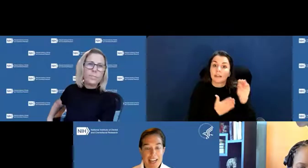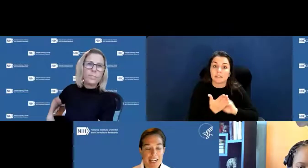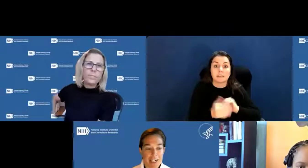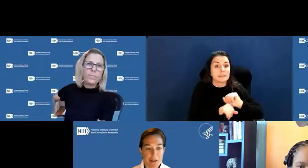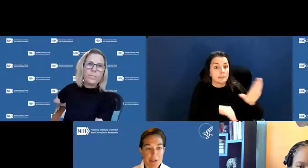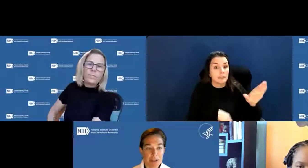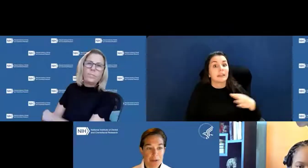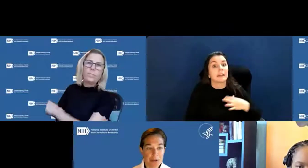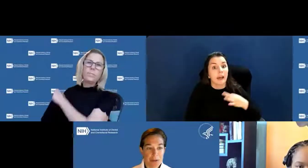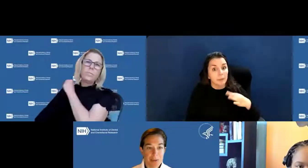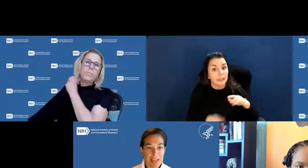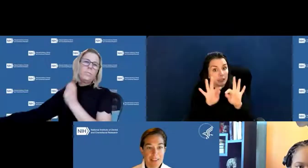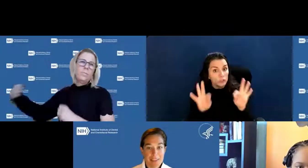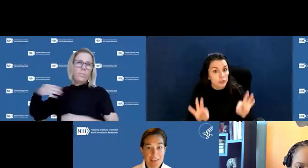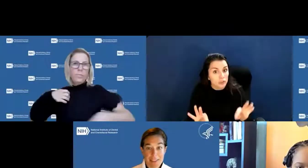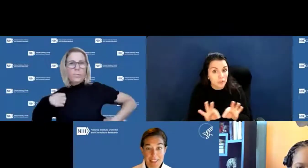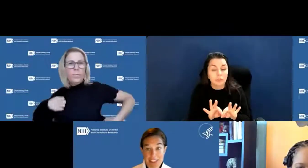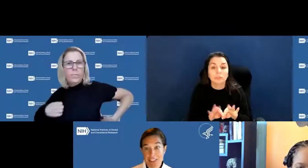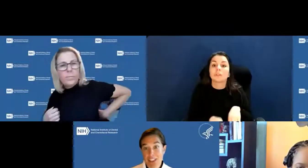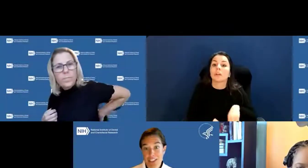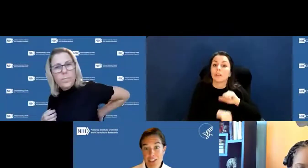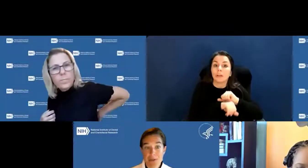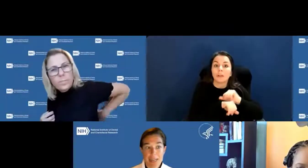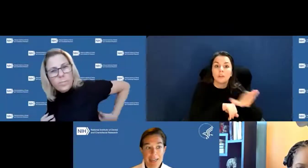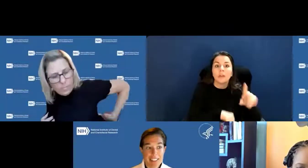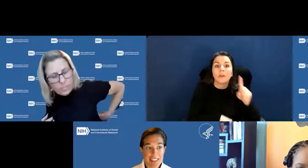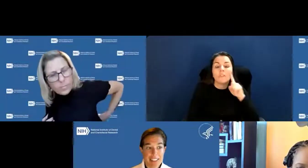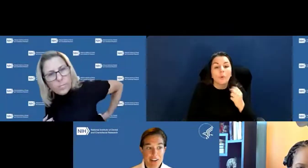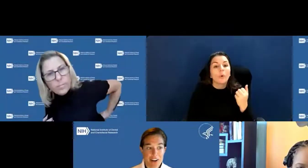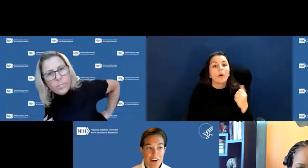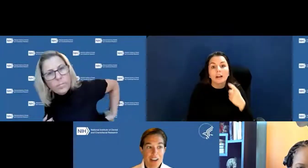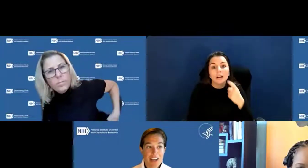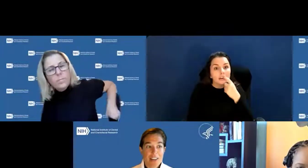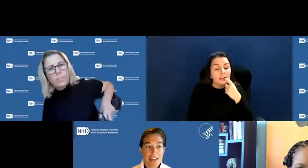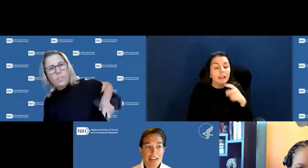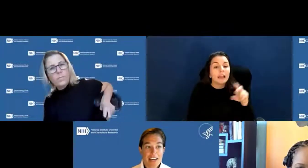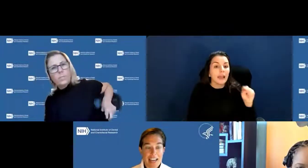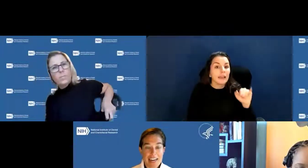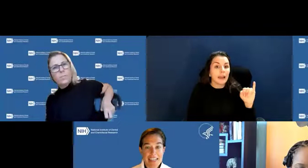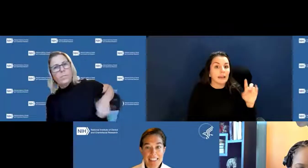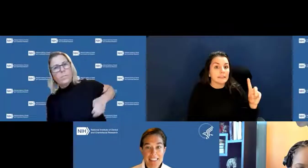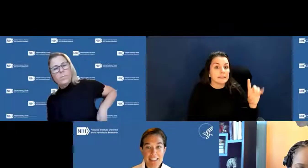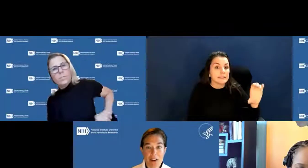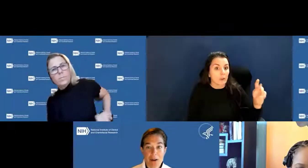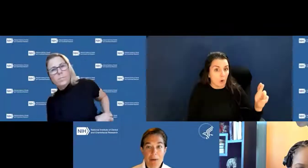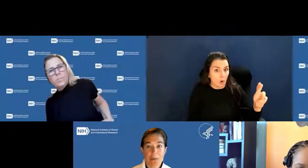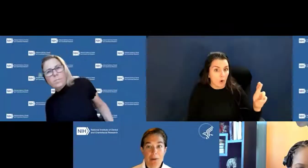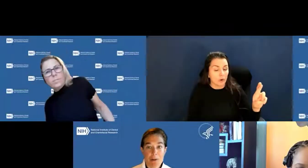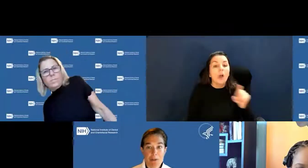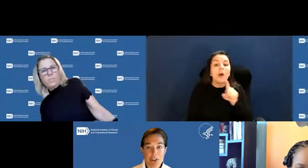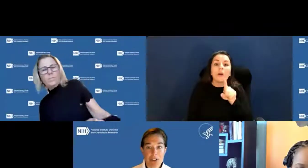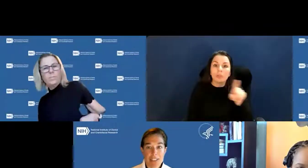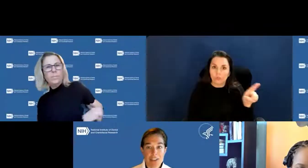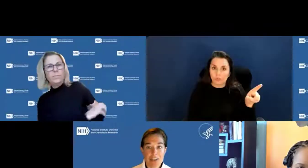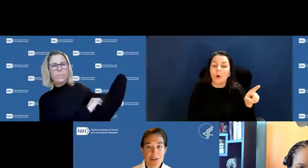and it goes to the dental institute, NIDCR, then an NIDCR program director